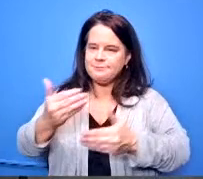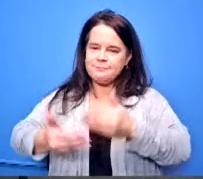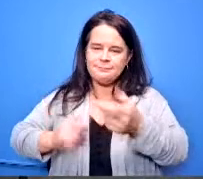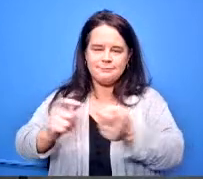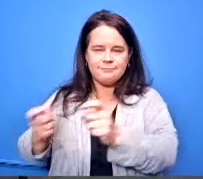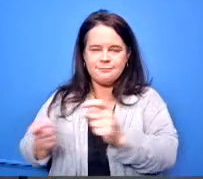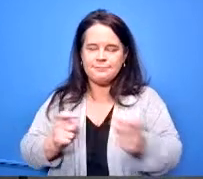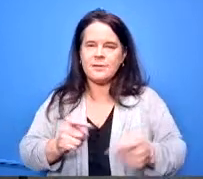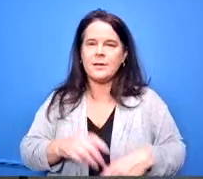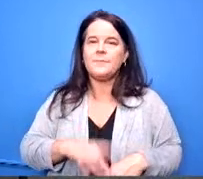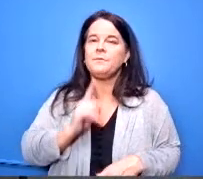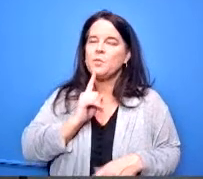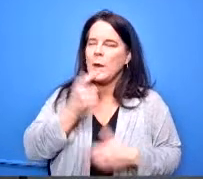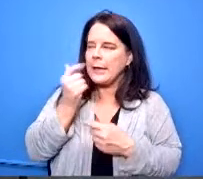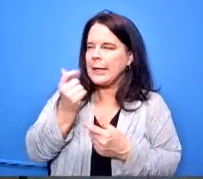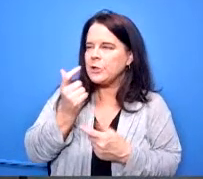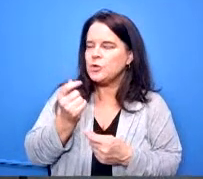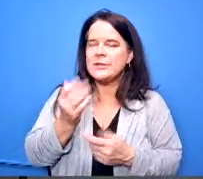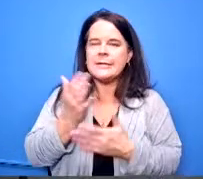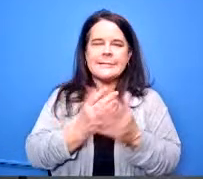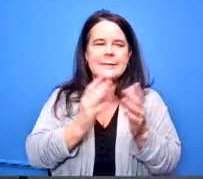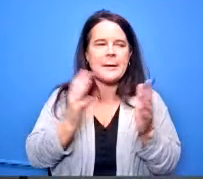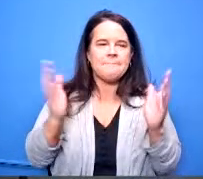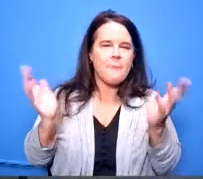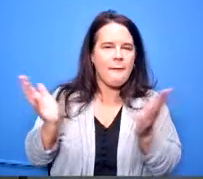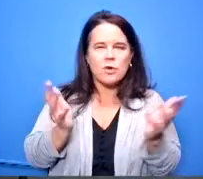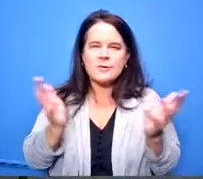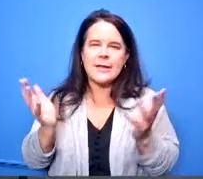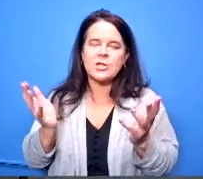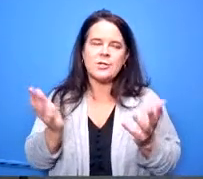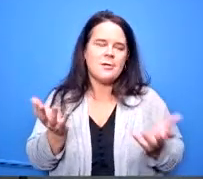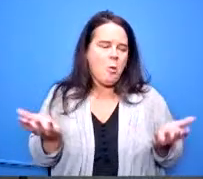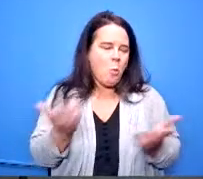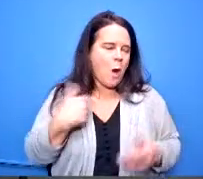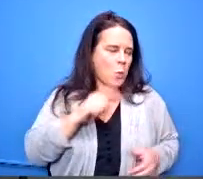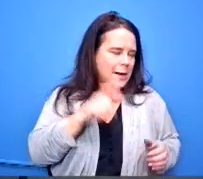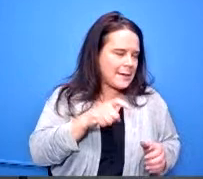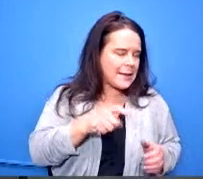strategic conversations around what dps needs what our students need what our families need and i